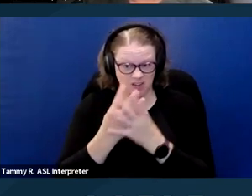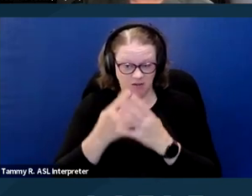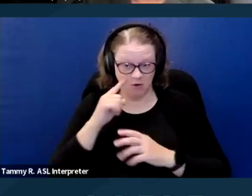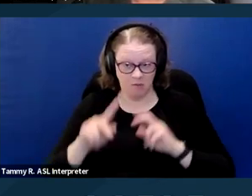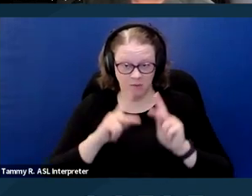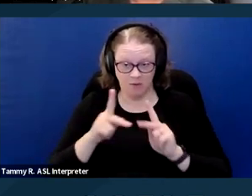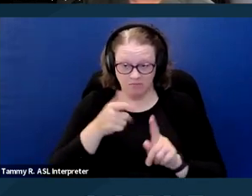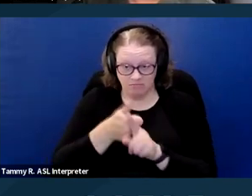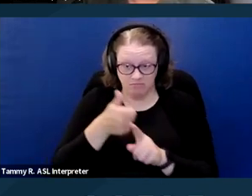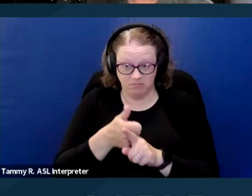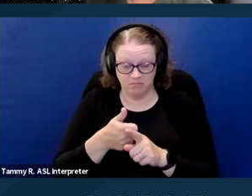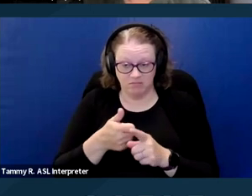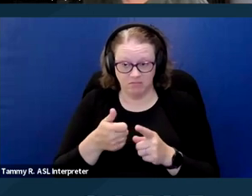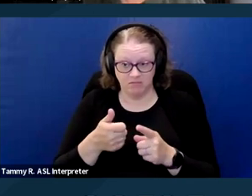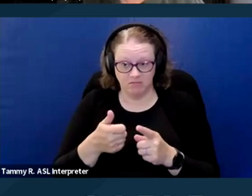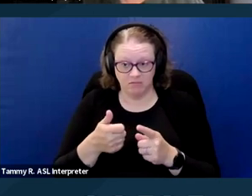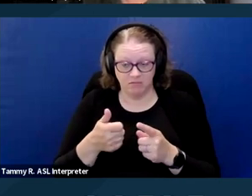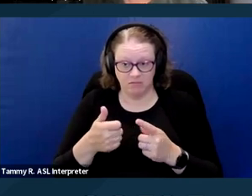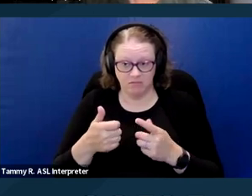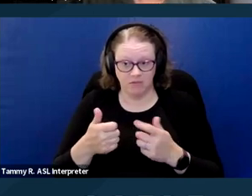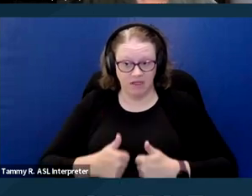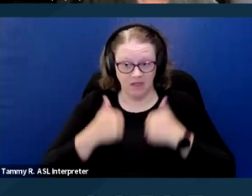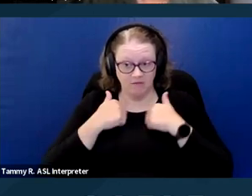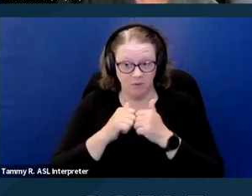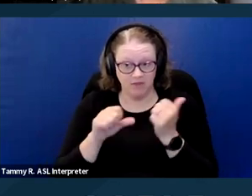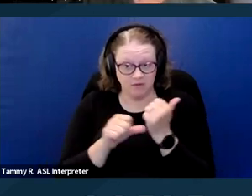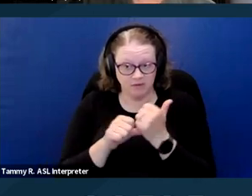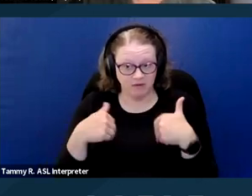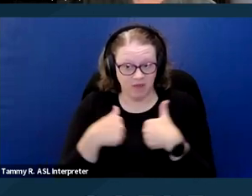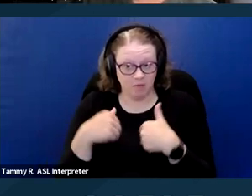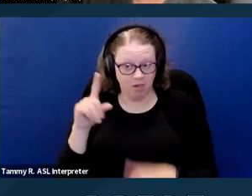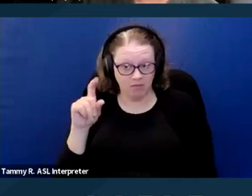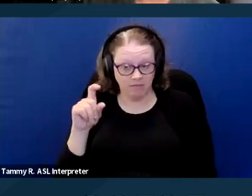who are seeking to reside with an assistance animal. And it's our position